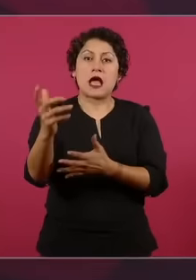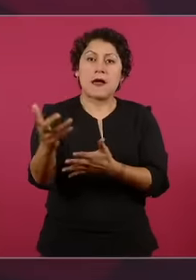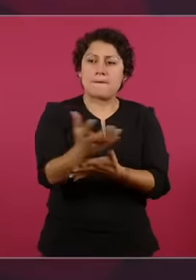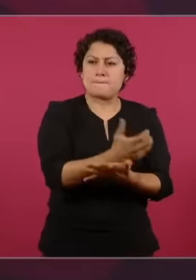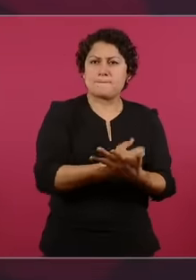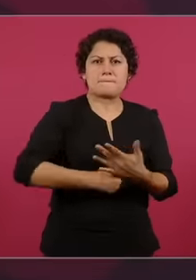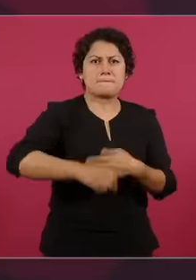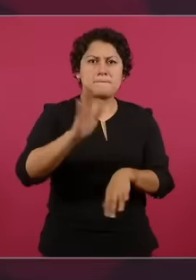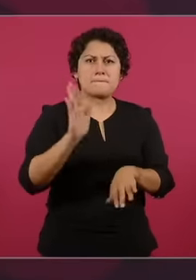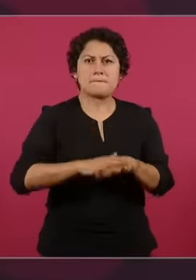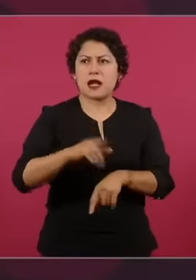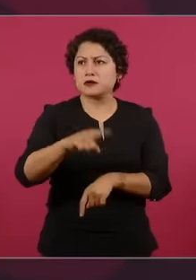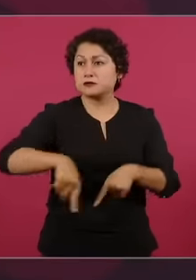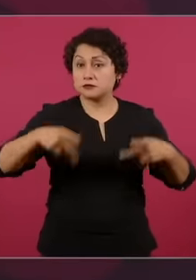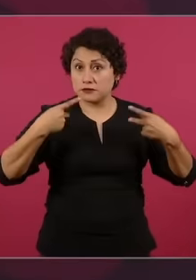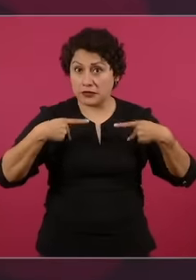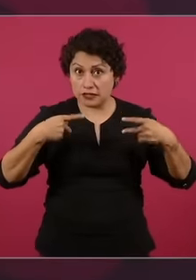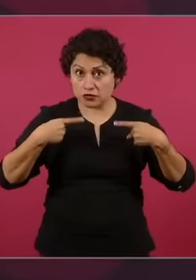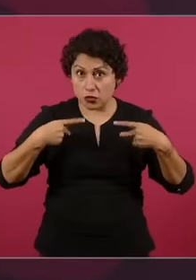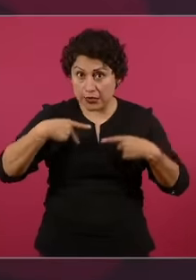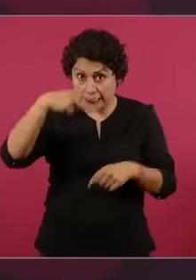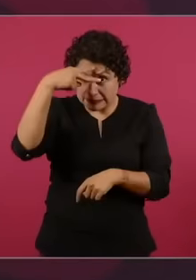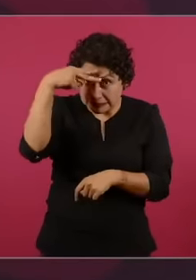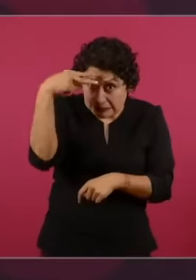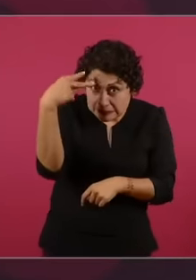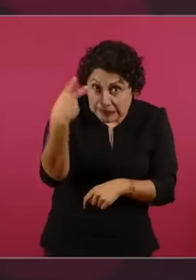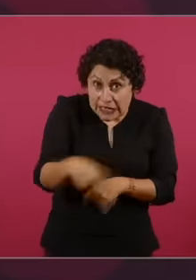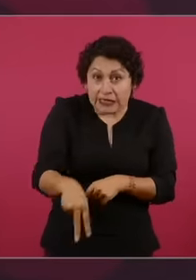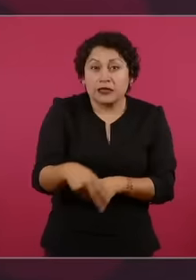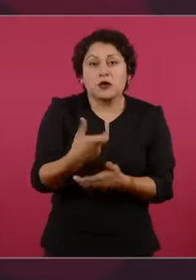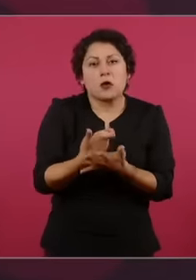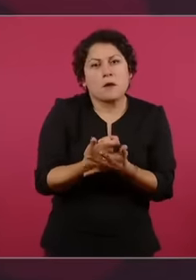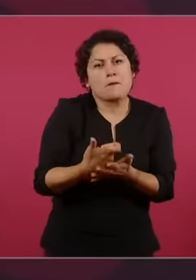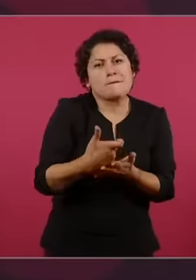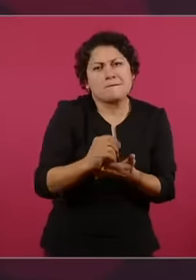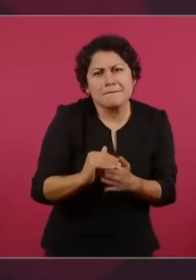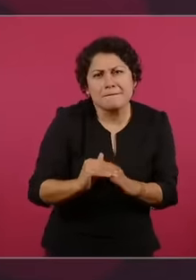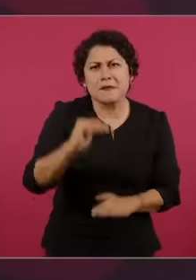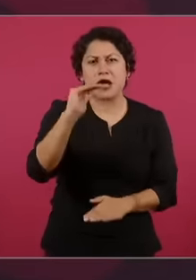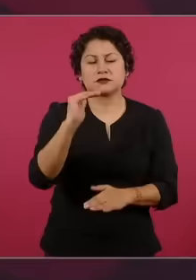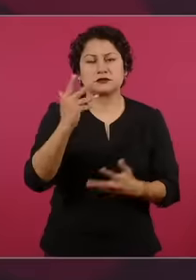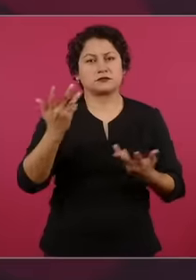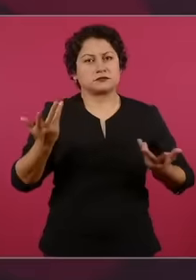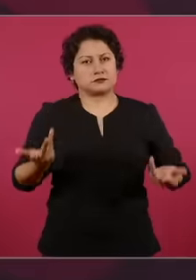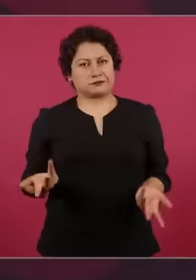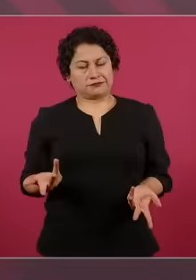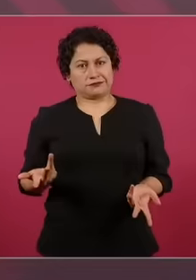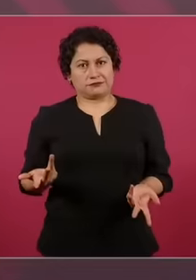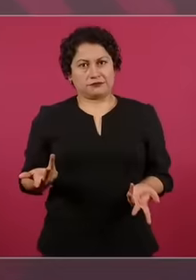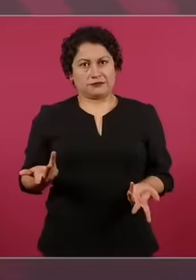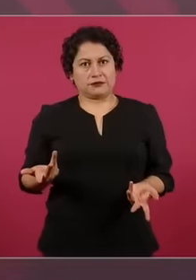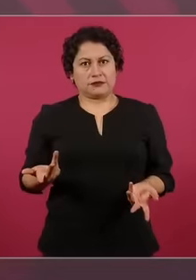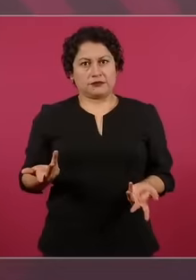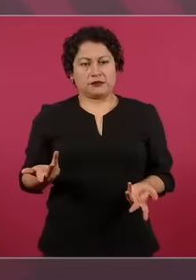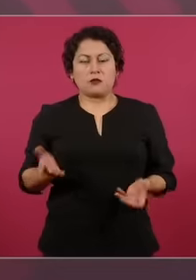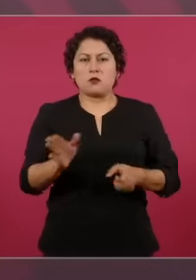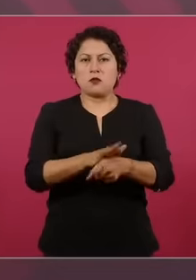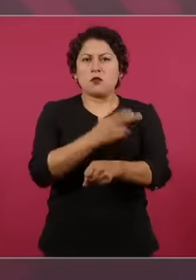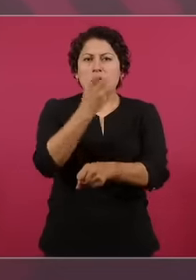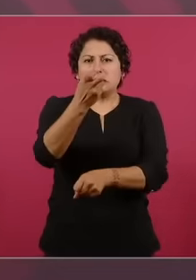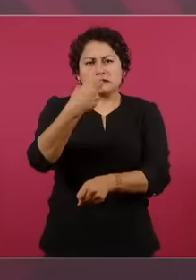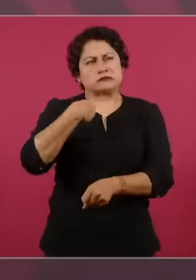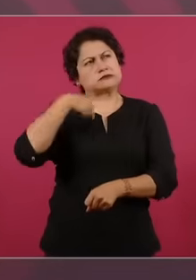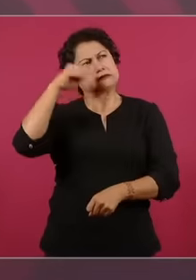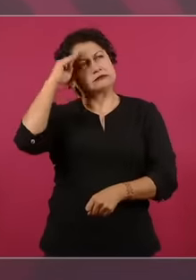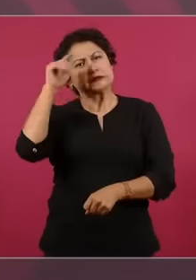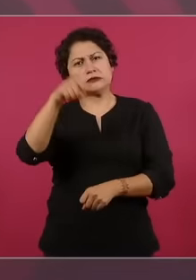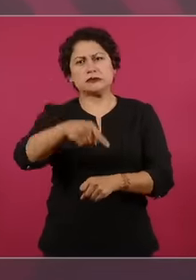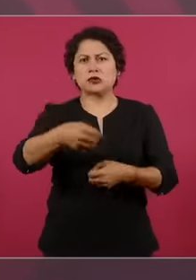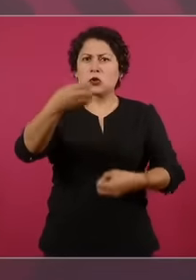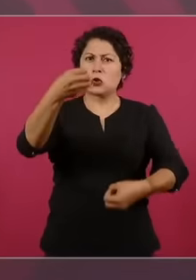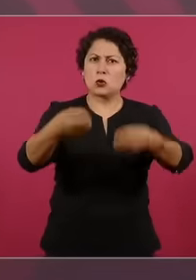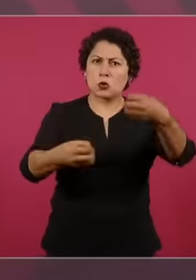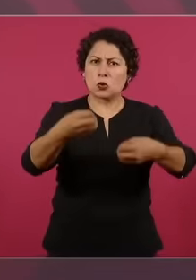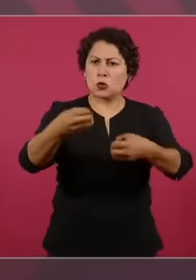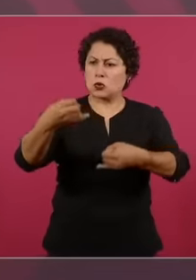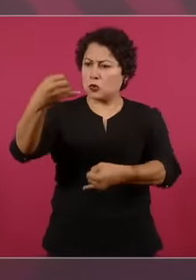So who are the judges, the magistrates, the ministers at whose service